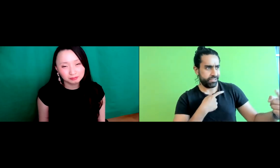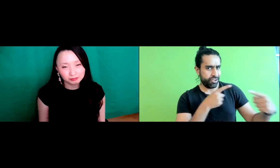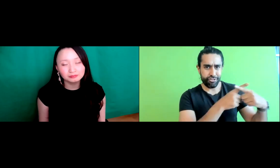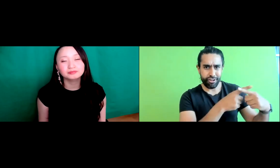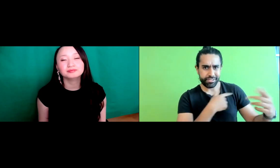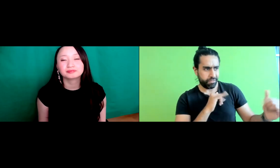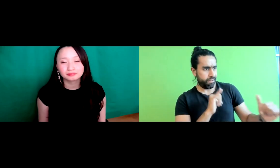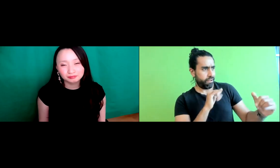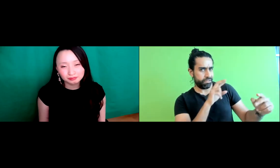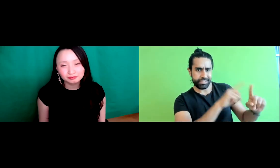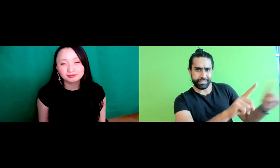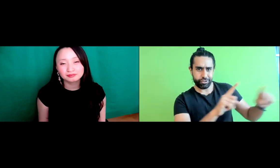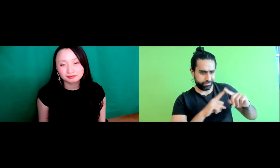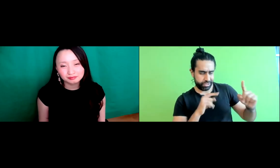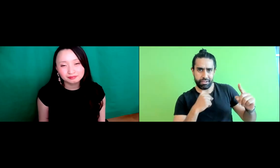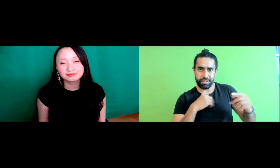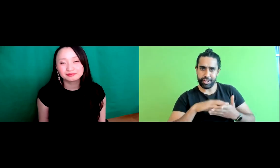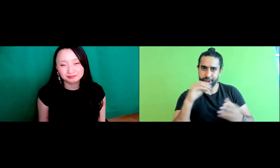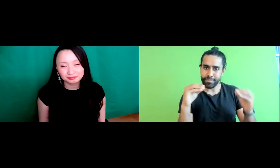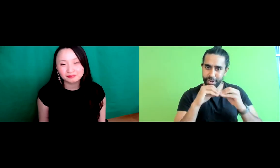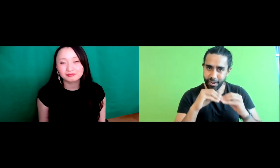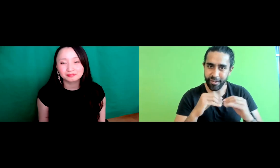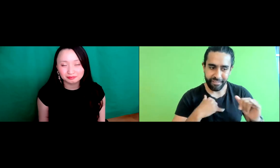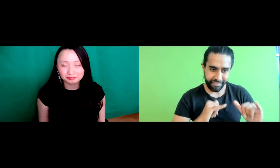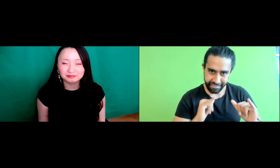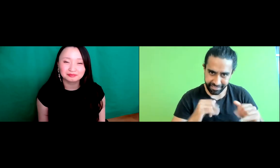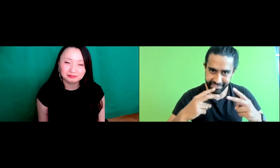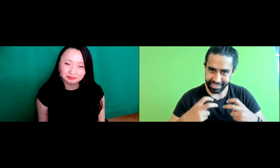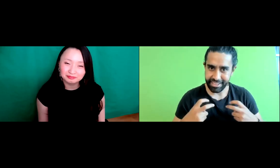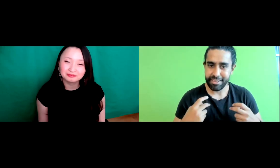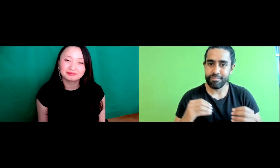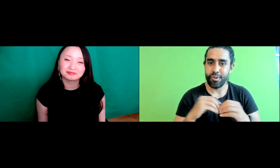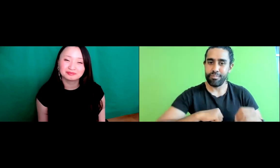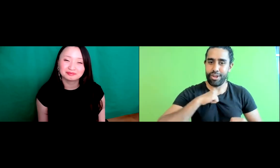when I came to America that idea. Excuse me that identity came out even more